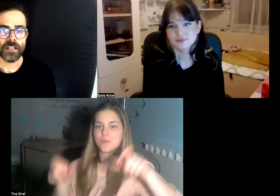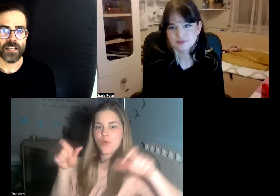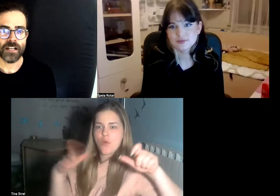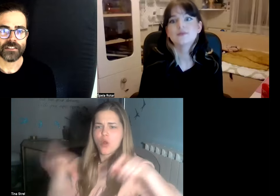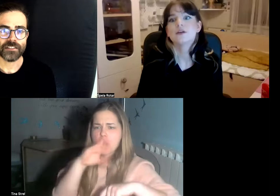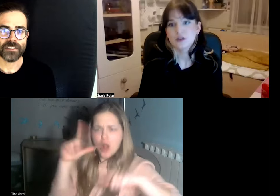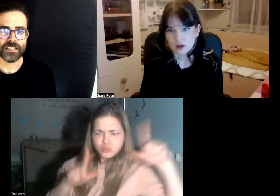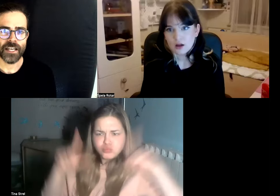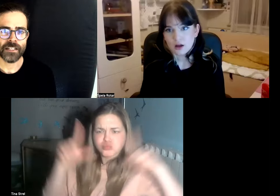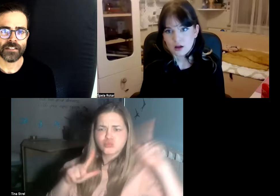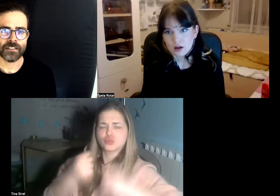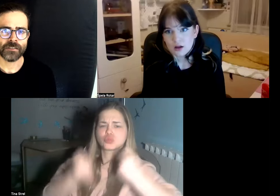yeah Tina is saying